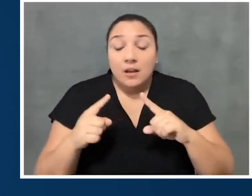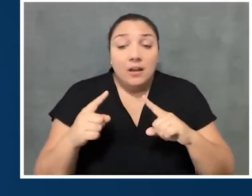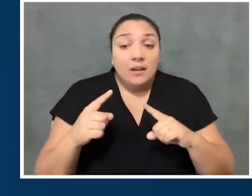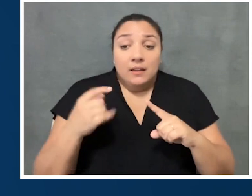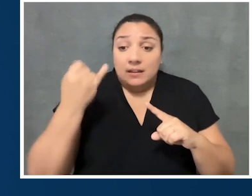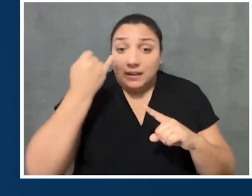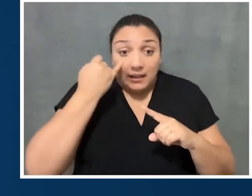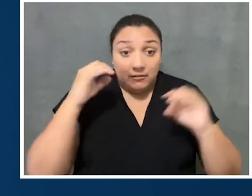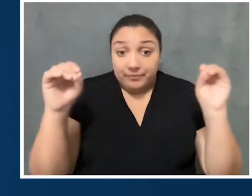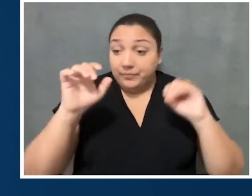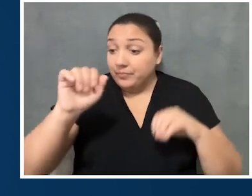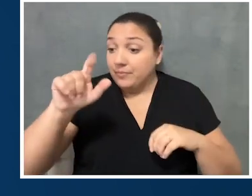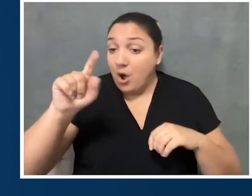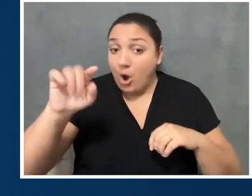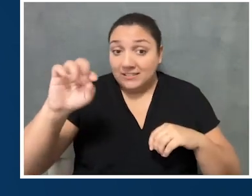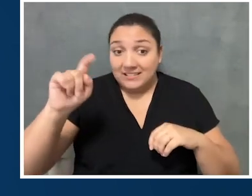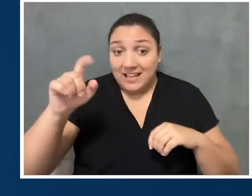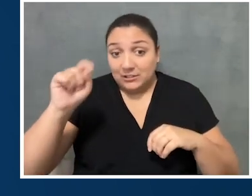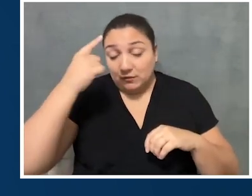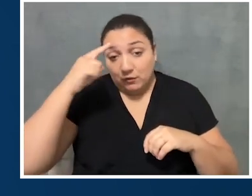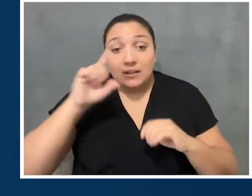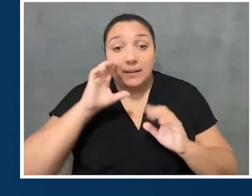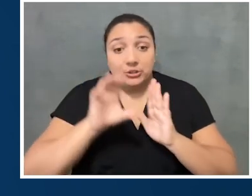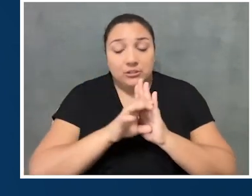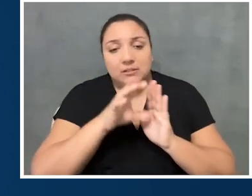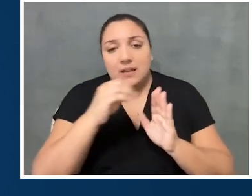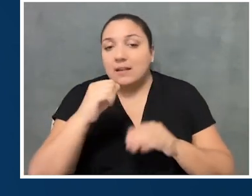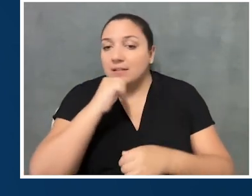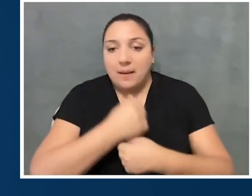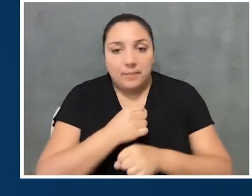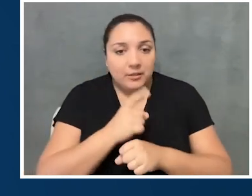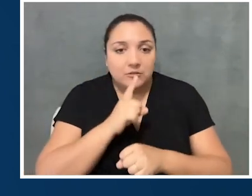But if we aren't having alt text in images, and we're not making sure